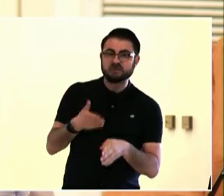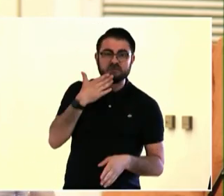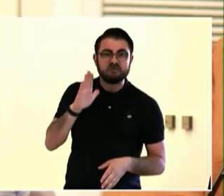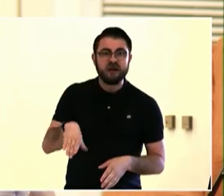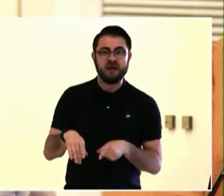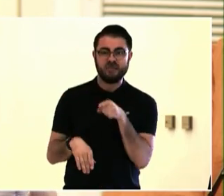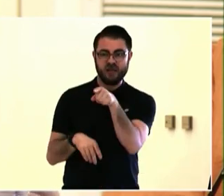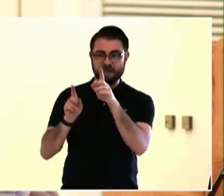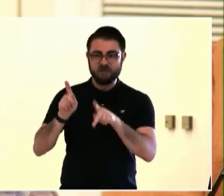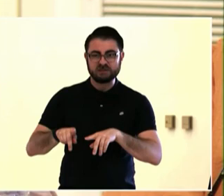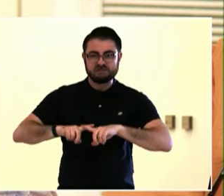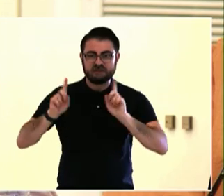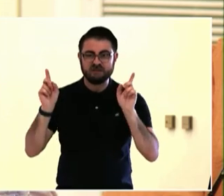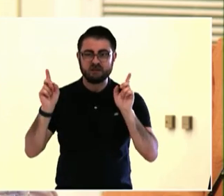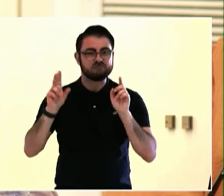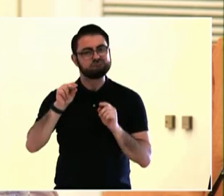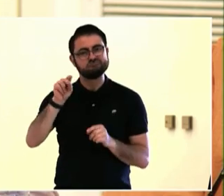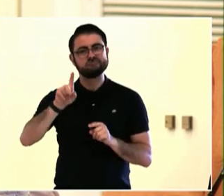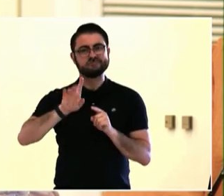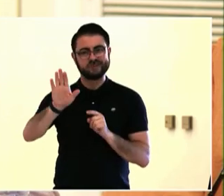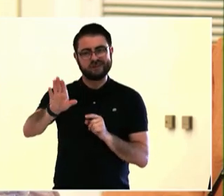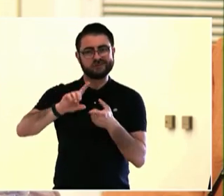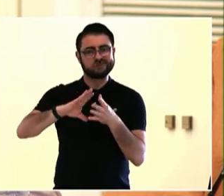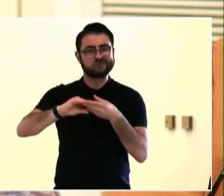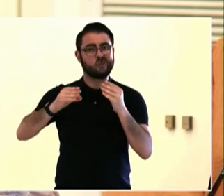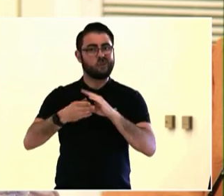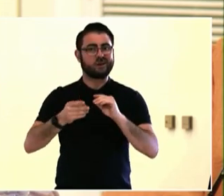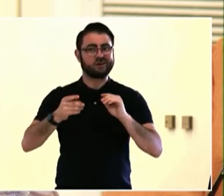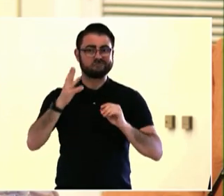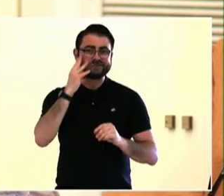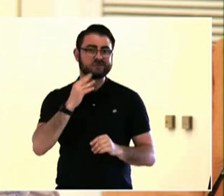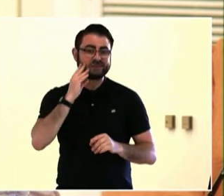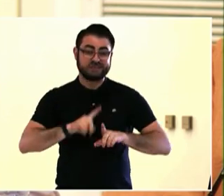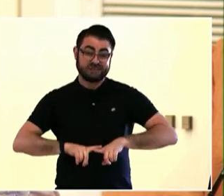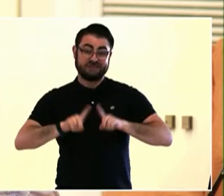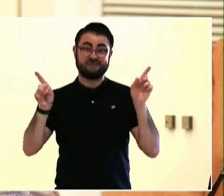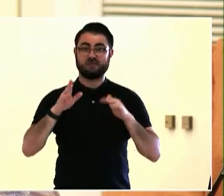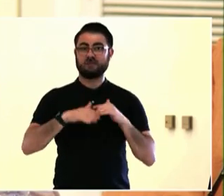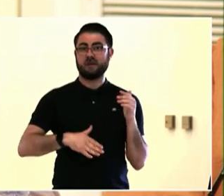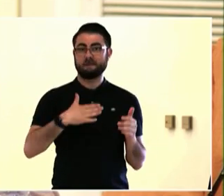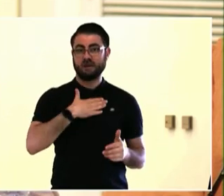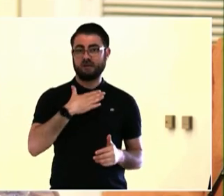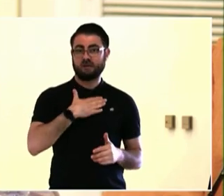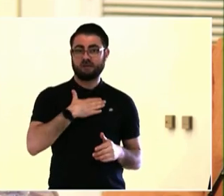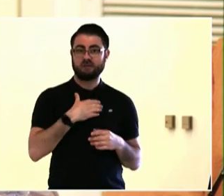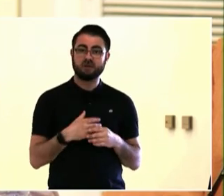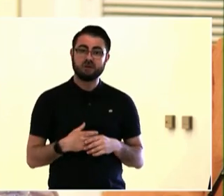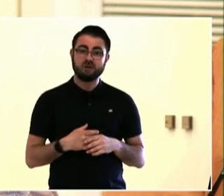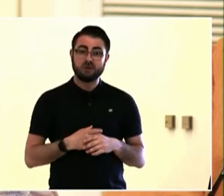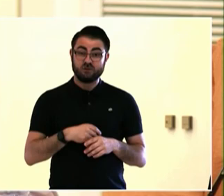So I will mention three or four, that I think future might look like.